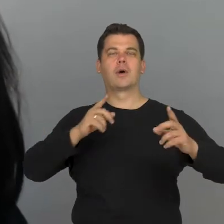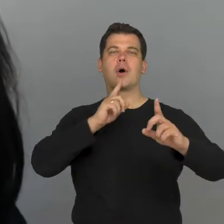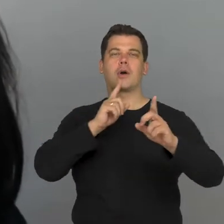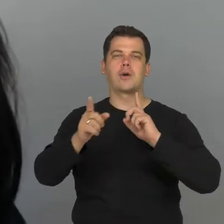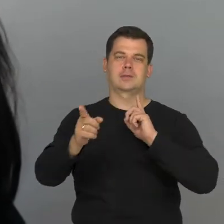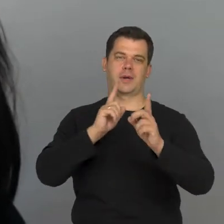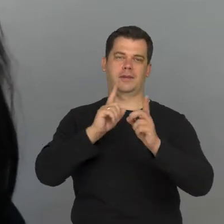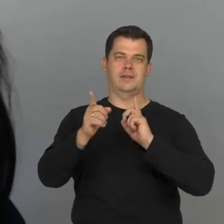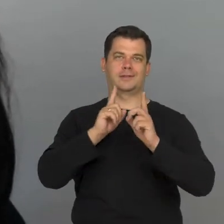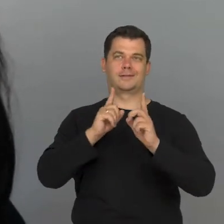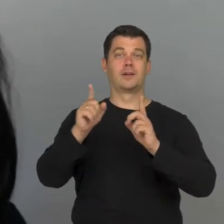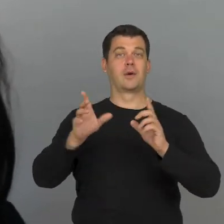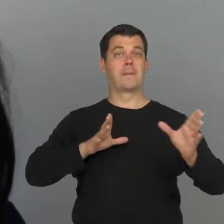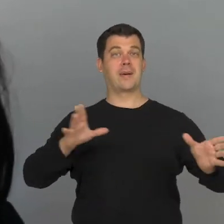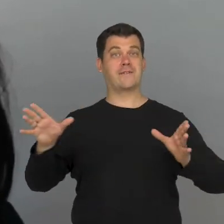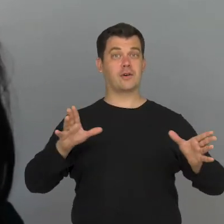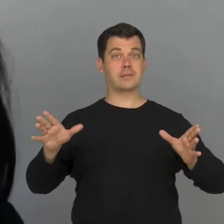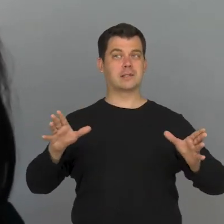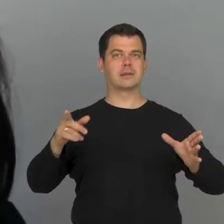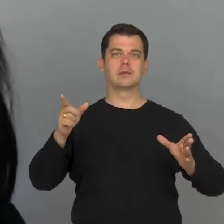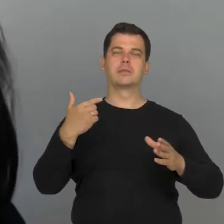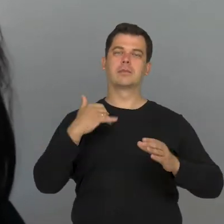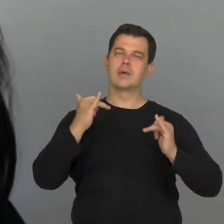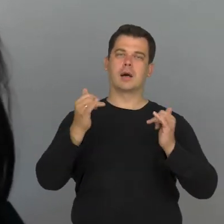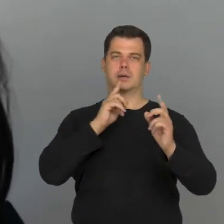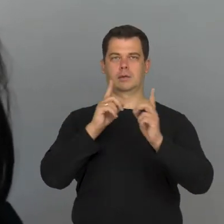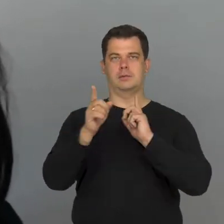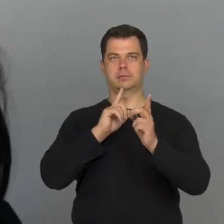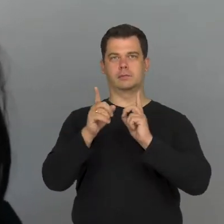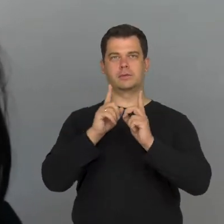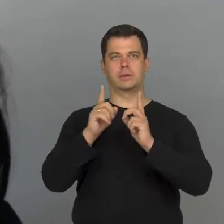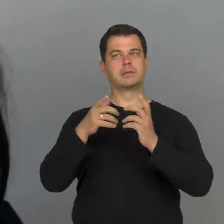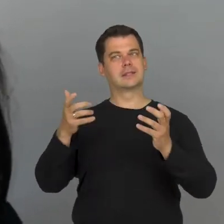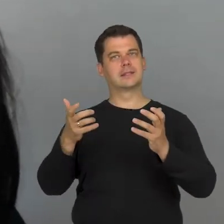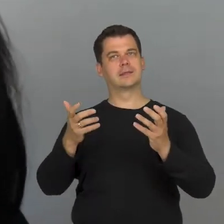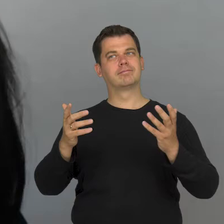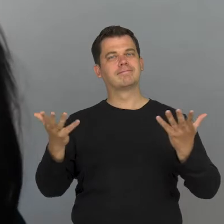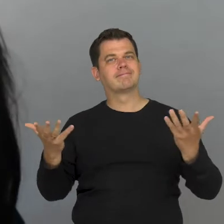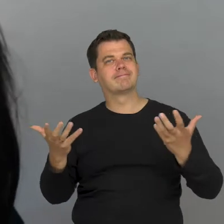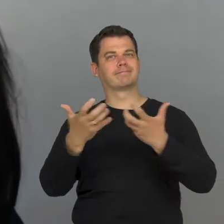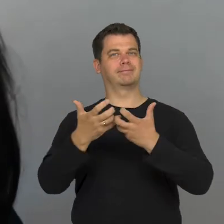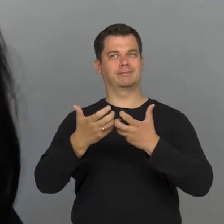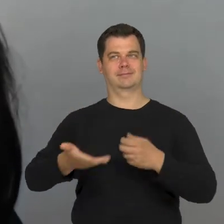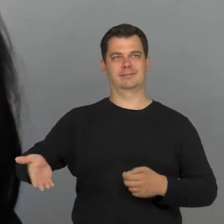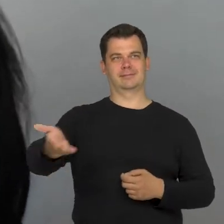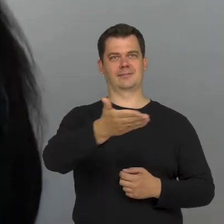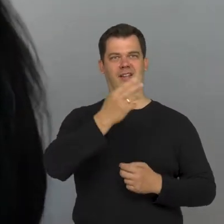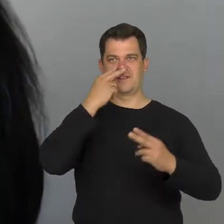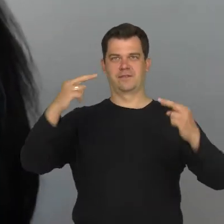This performance was in a form of a dialogue and a step towards the viewer. This is why we start it with the question "what do you see?"